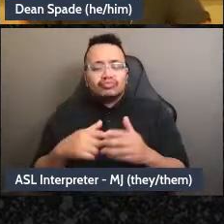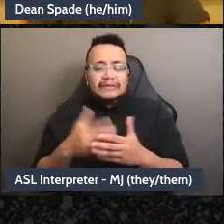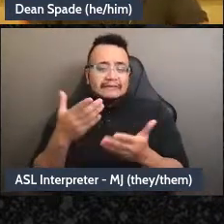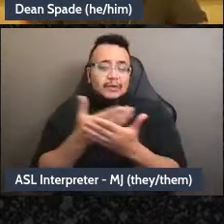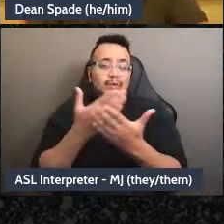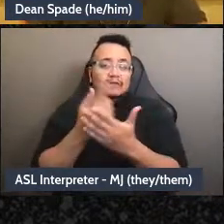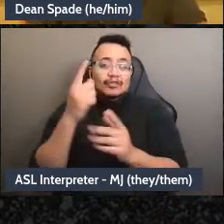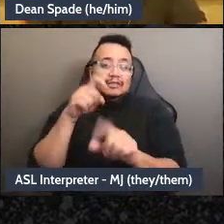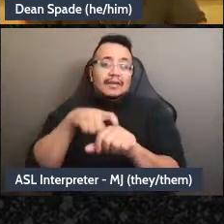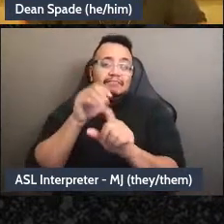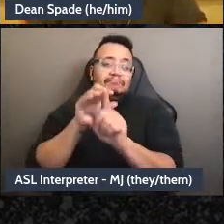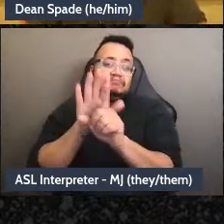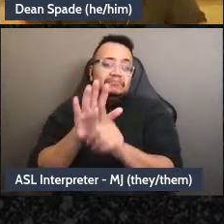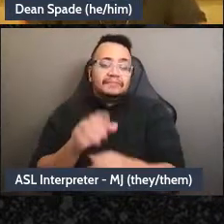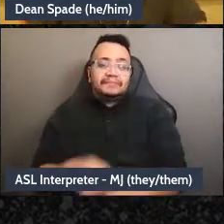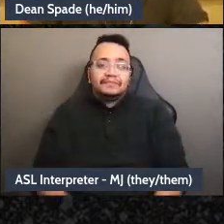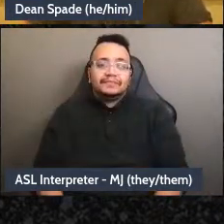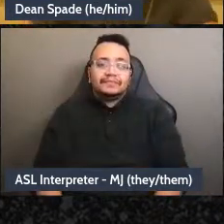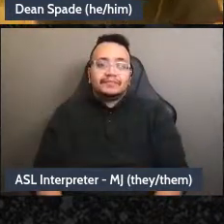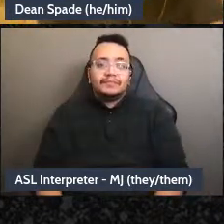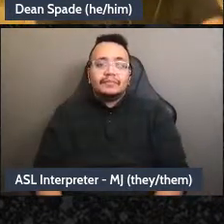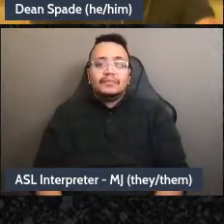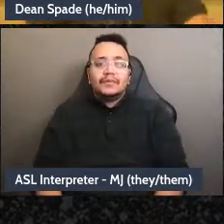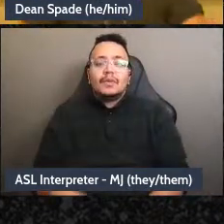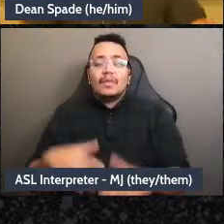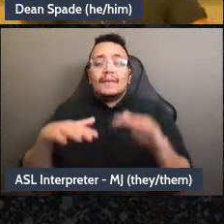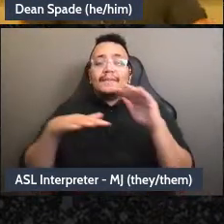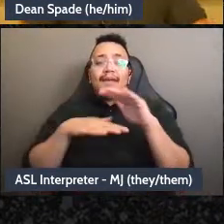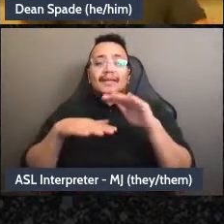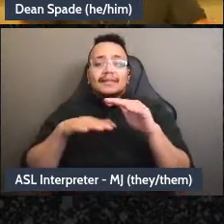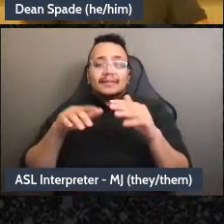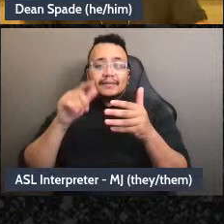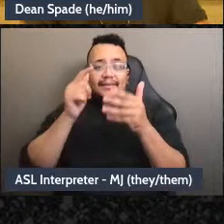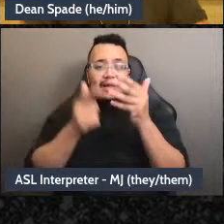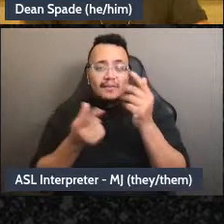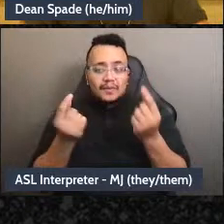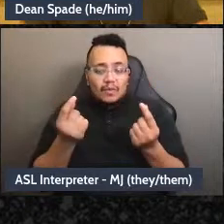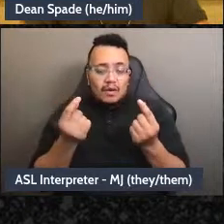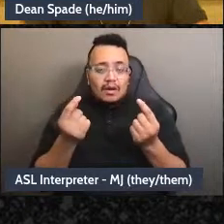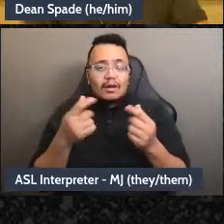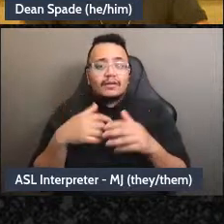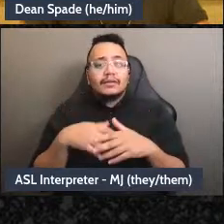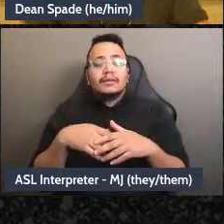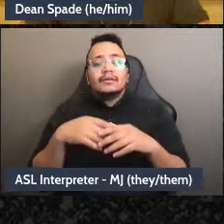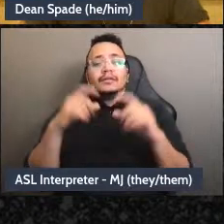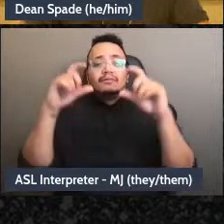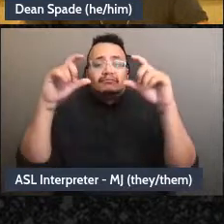The basic idea of consensus is that we're having some kind of conversation there's some kind of